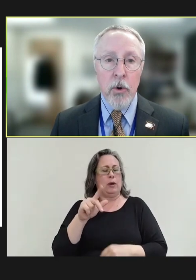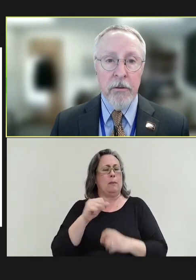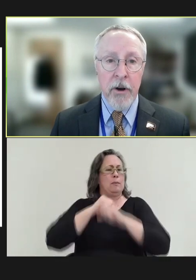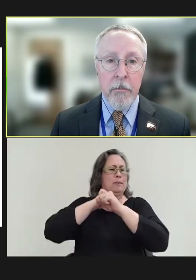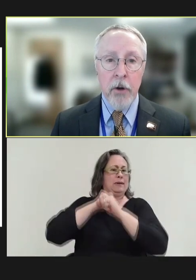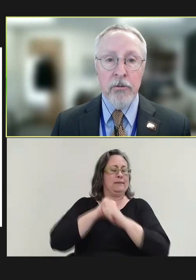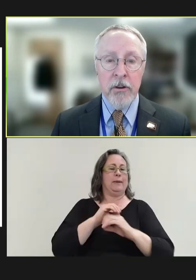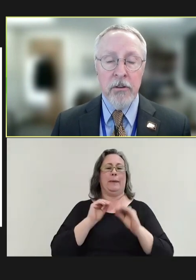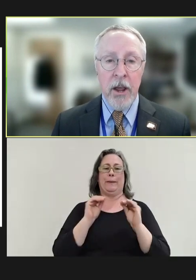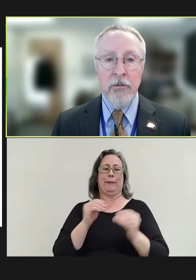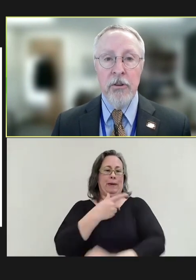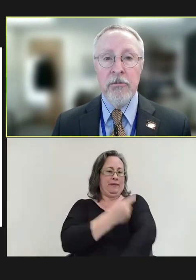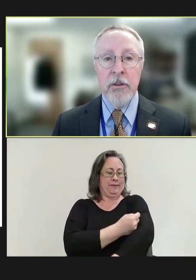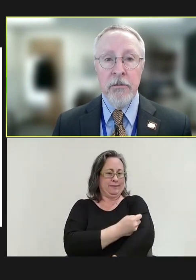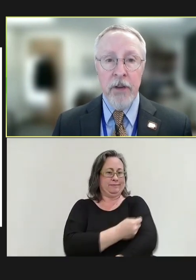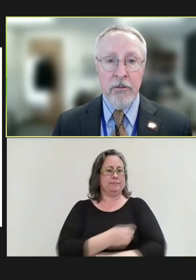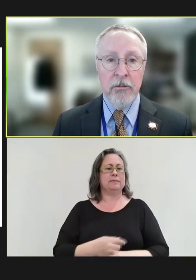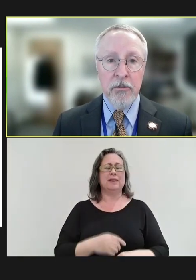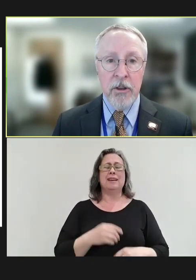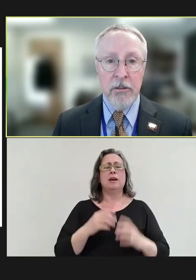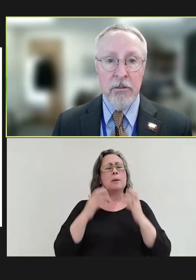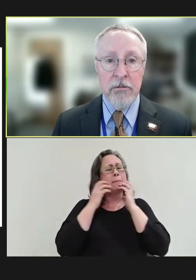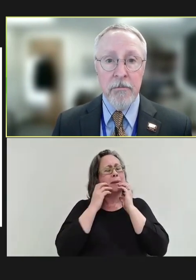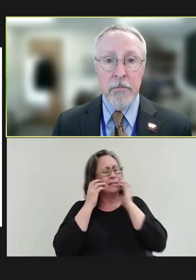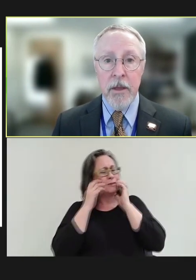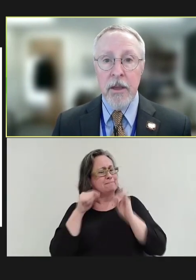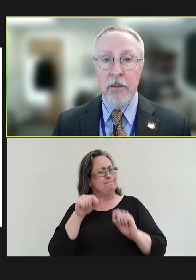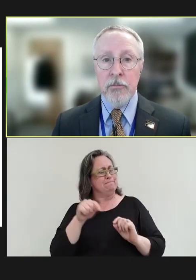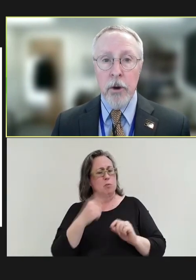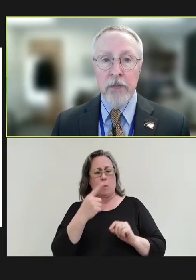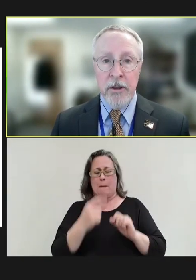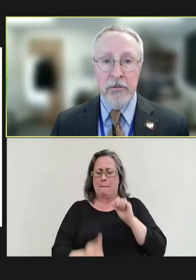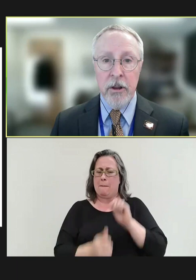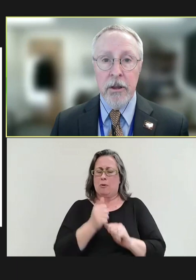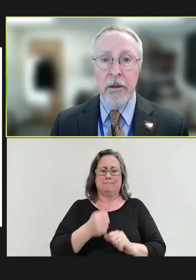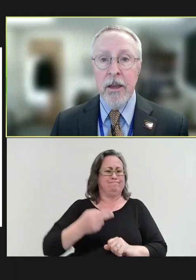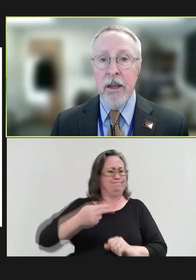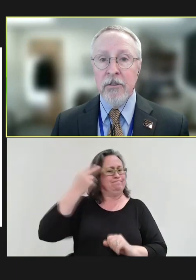one of our most contagious infectious diseases. It spreads easily. It's a